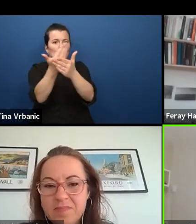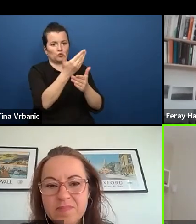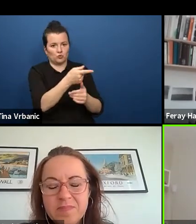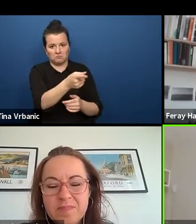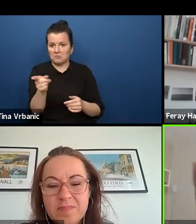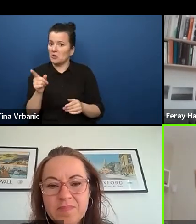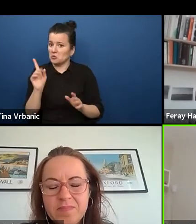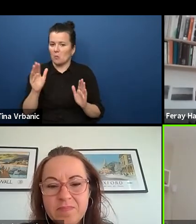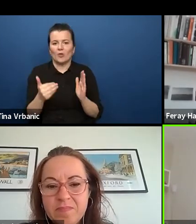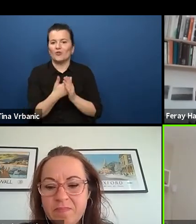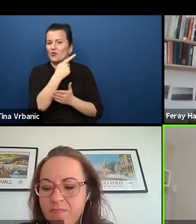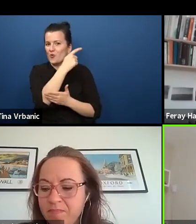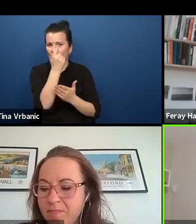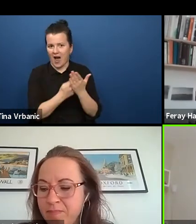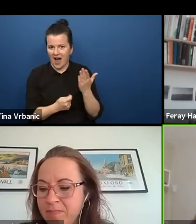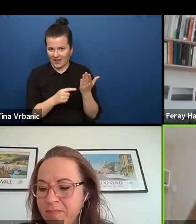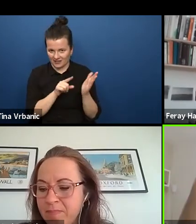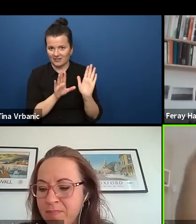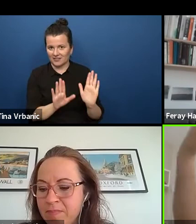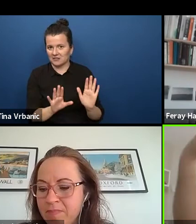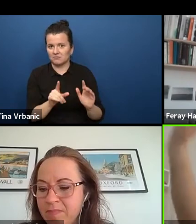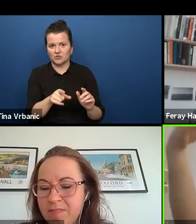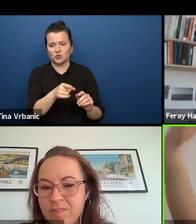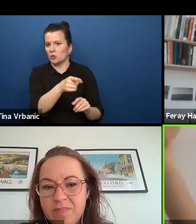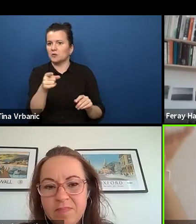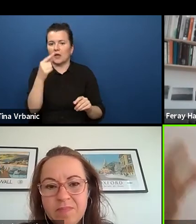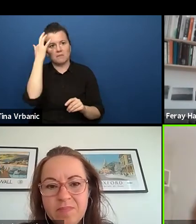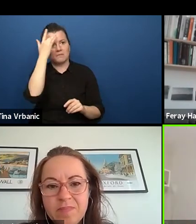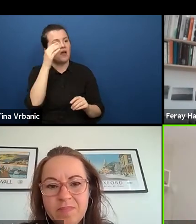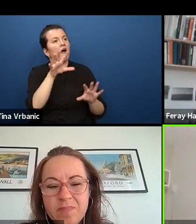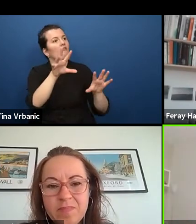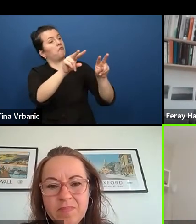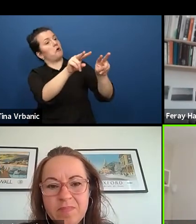to watch at something and to get your own story out of it. And they really did it.